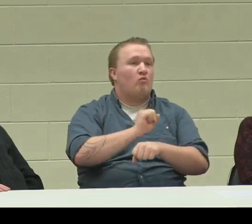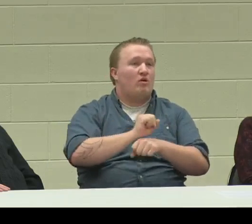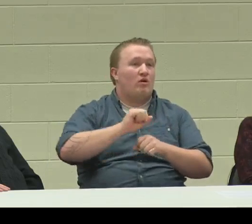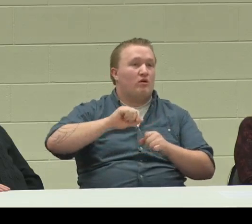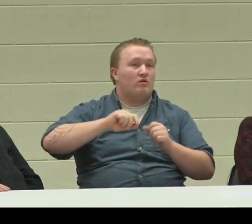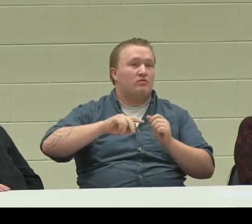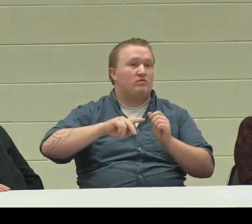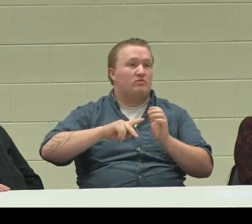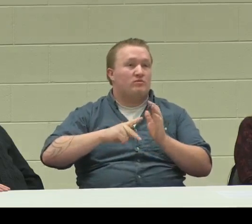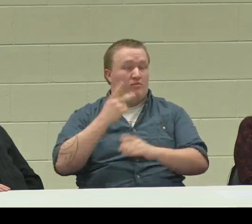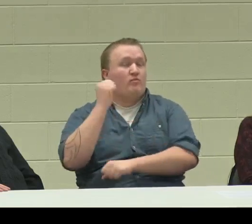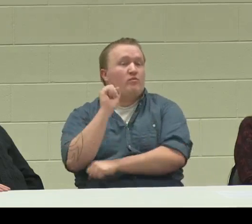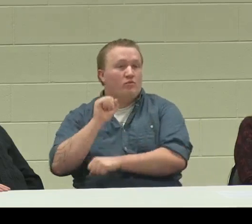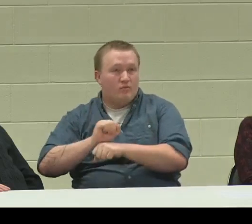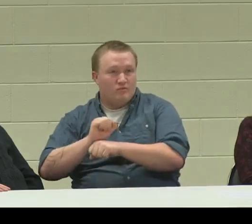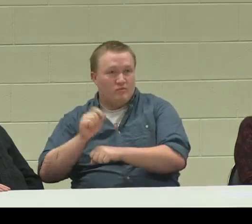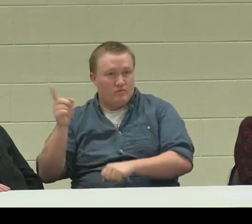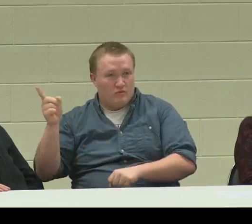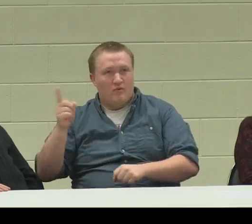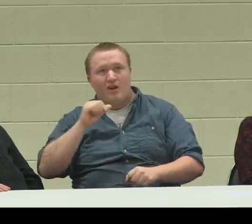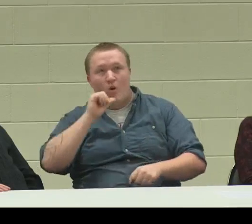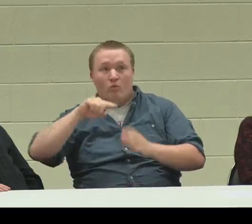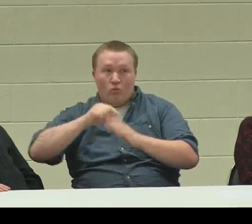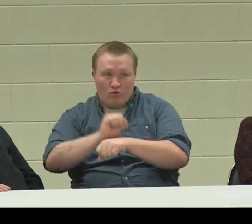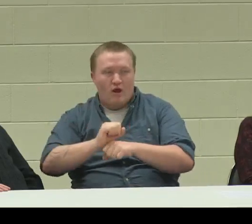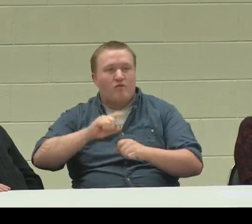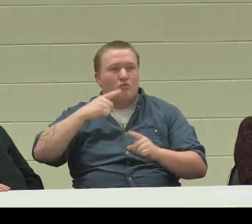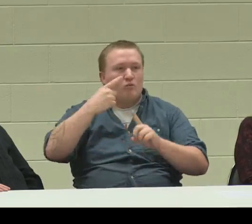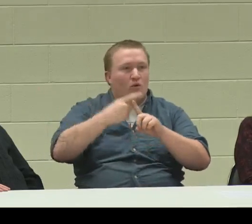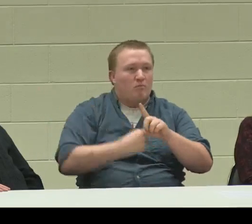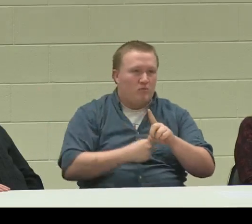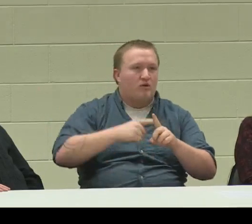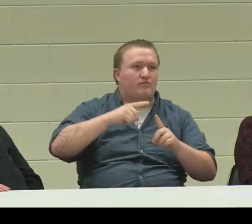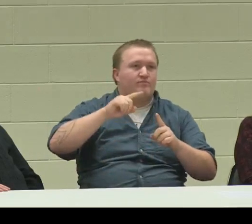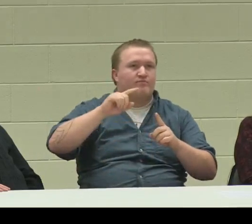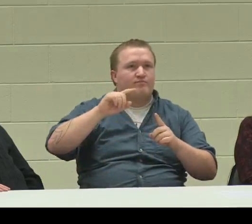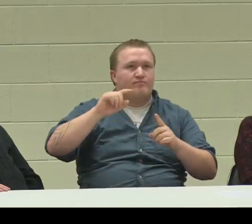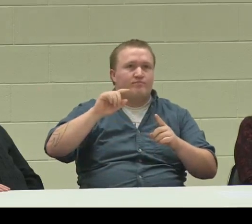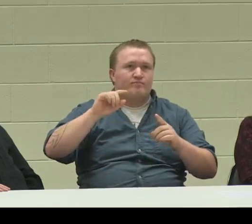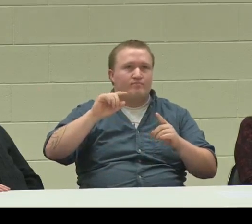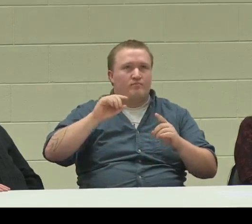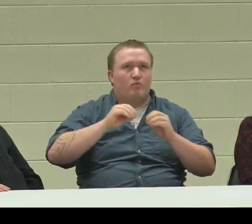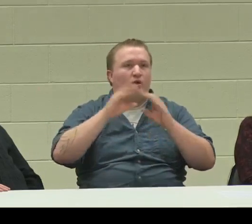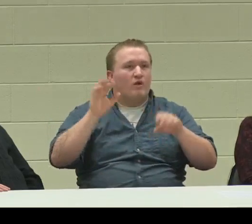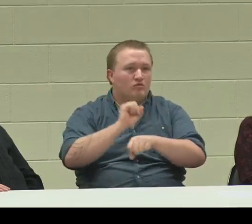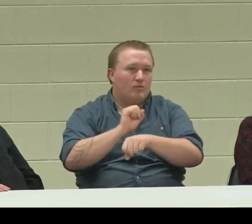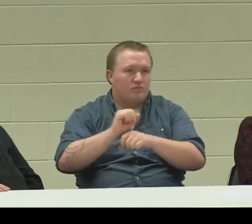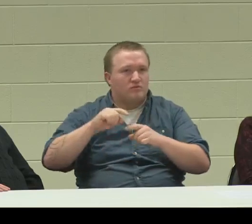Then I started to work at the DoubleTree after that.